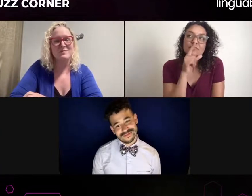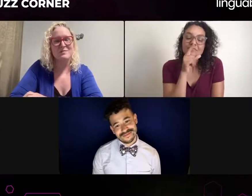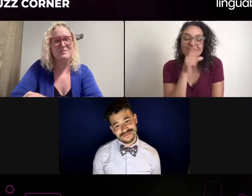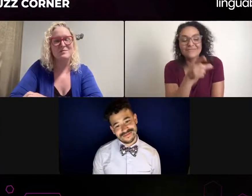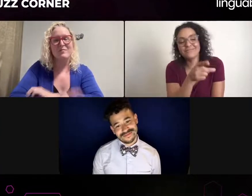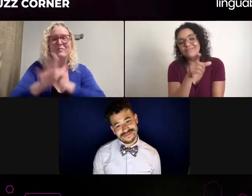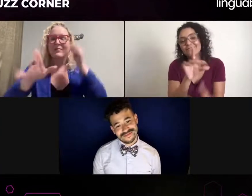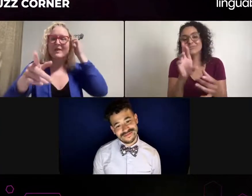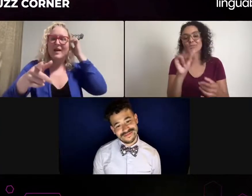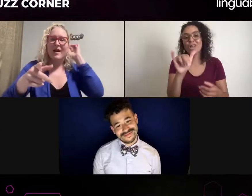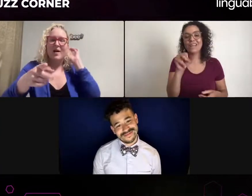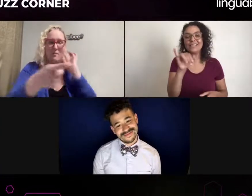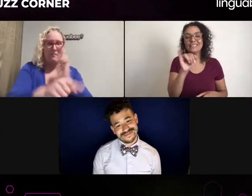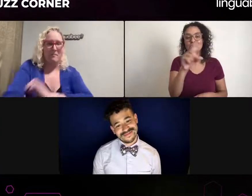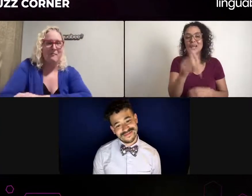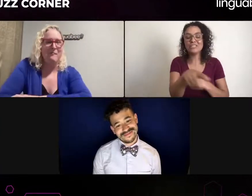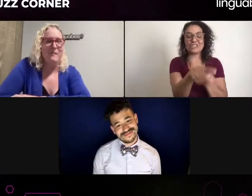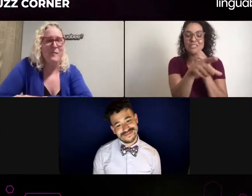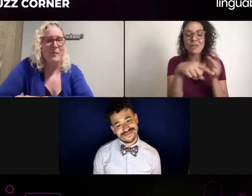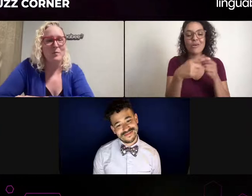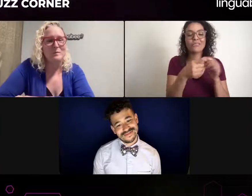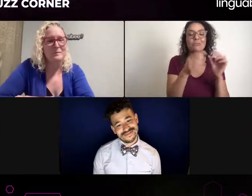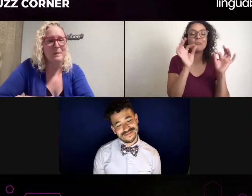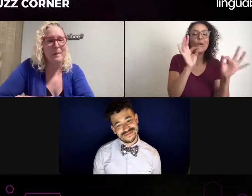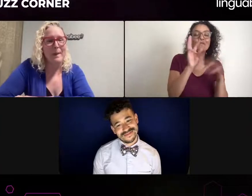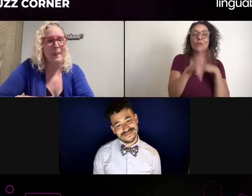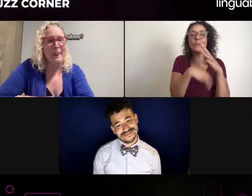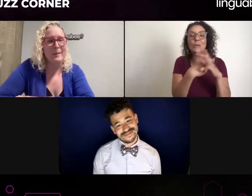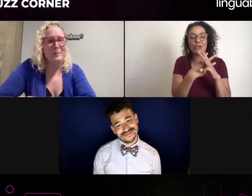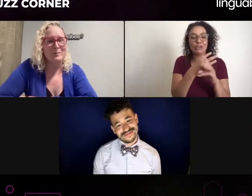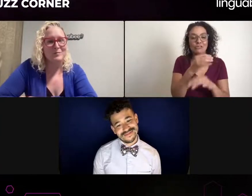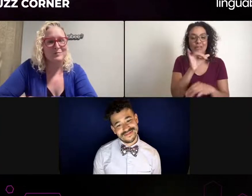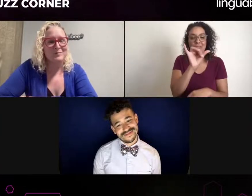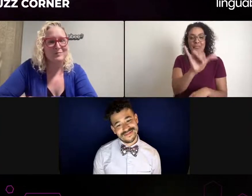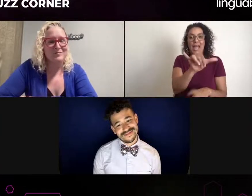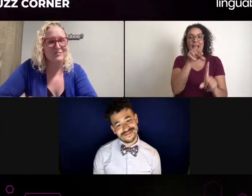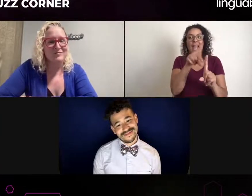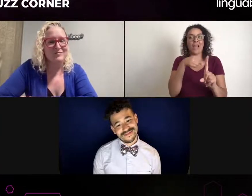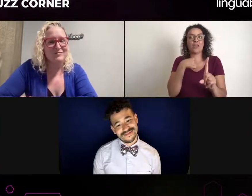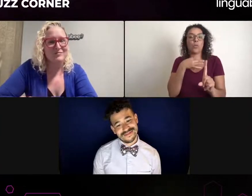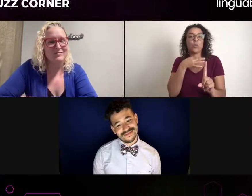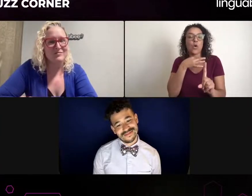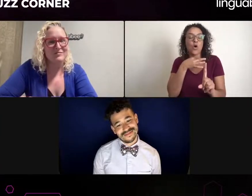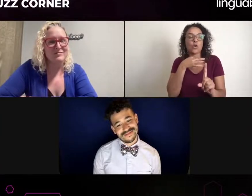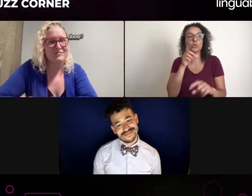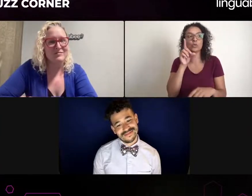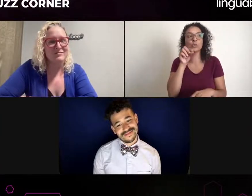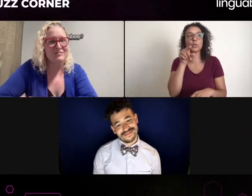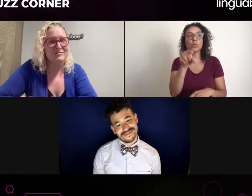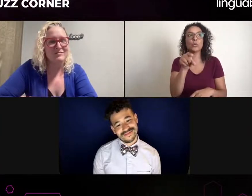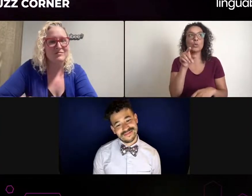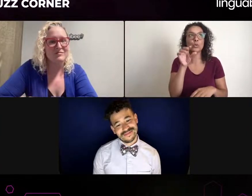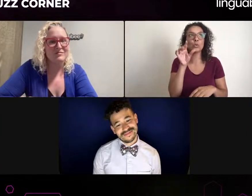Wow. You have to be creative. I mean, that's really kind of... Like I said, it's a journey, especially in Los Angeles.